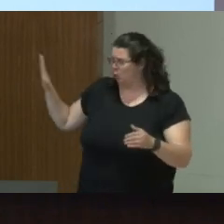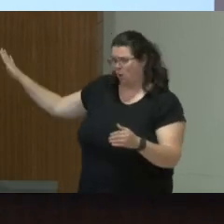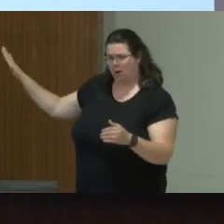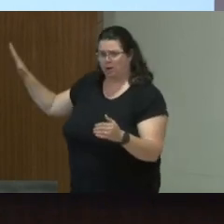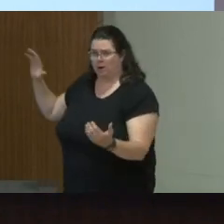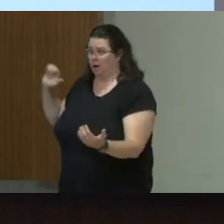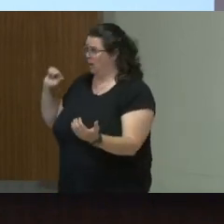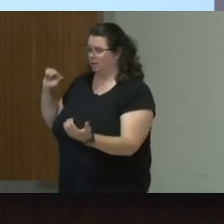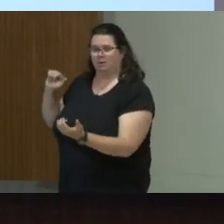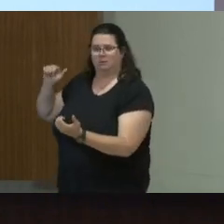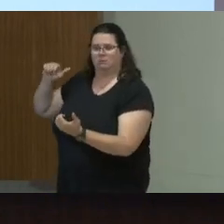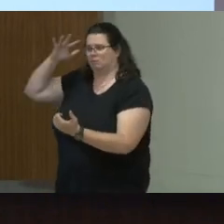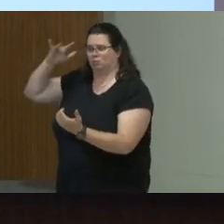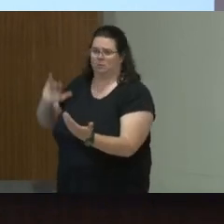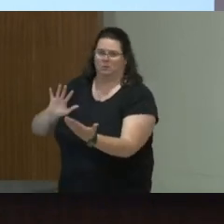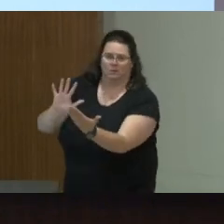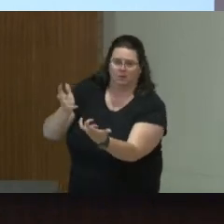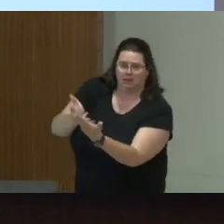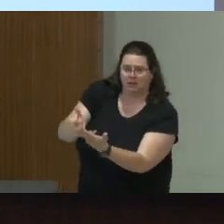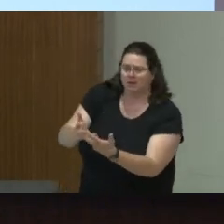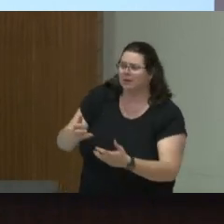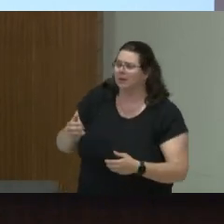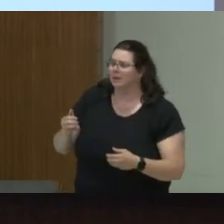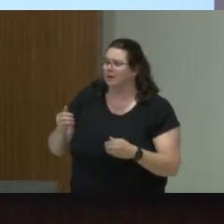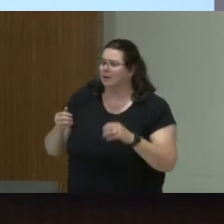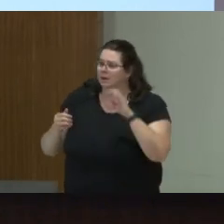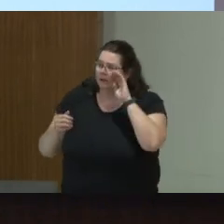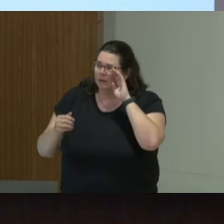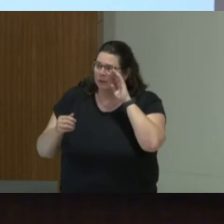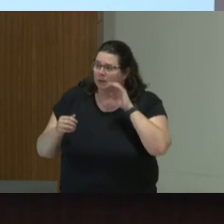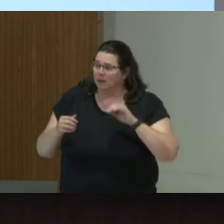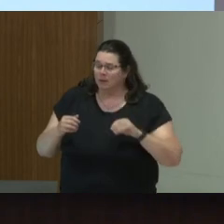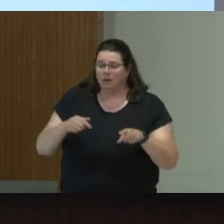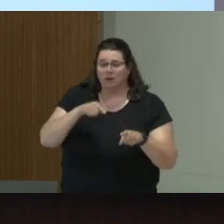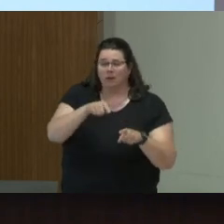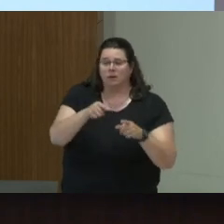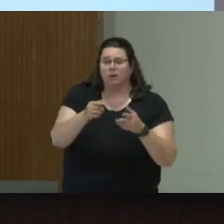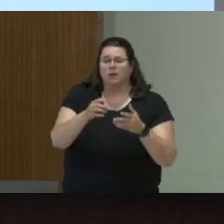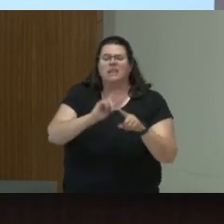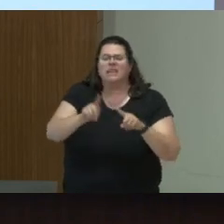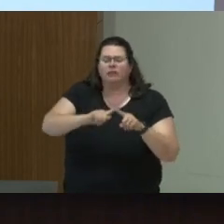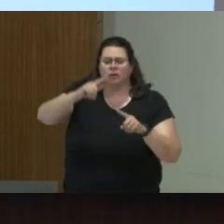I think this is more like you have servant leadership, personal leadership, all kinds of leadership concepts,